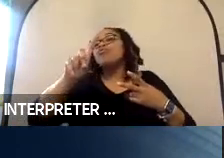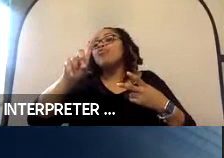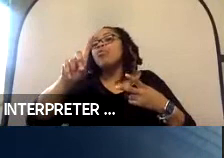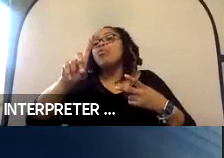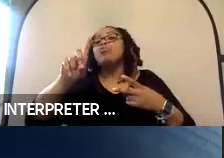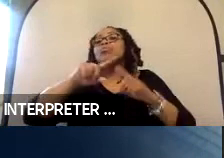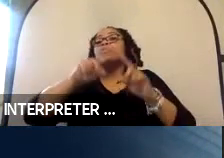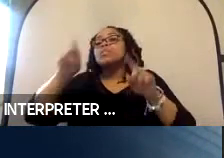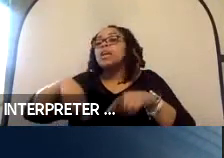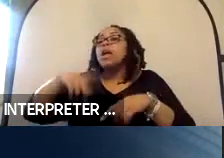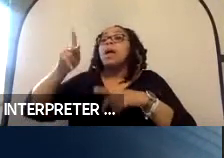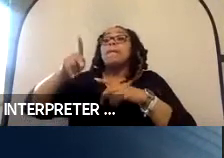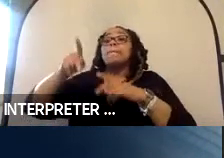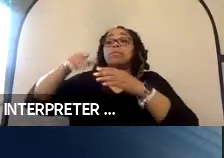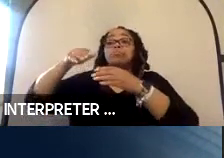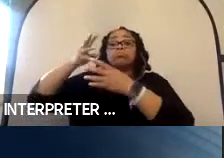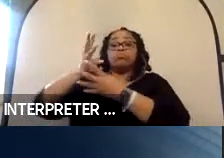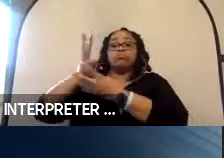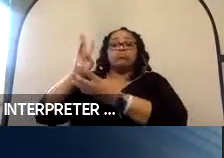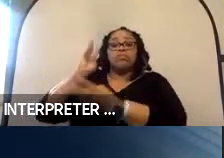where that curb is, and where we are relative to the curb.